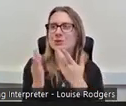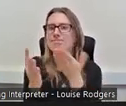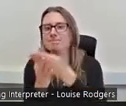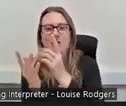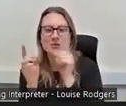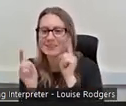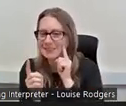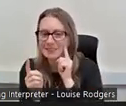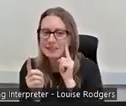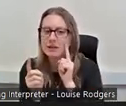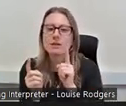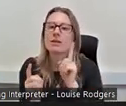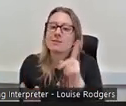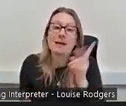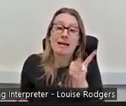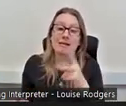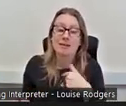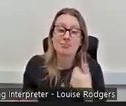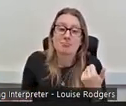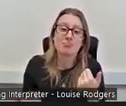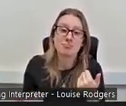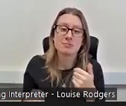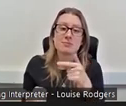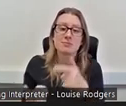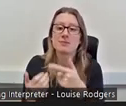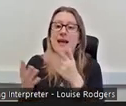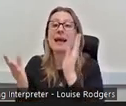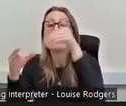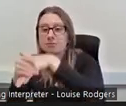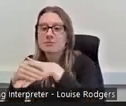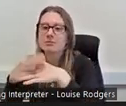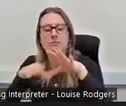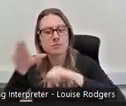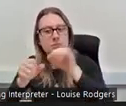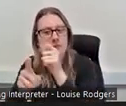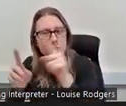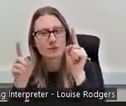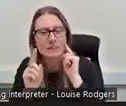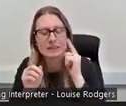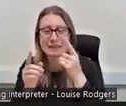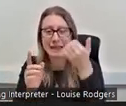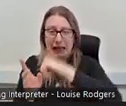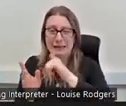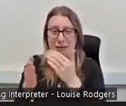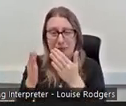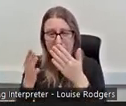but again really struggled with the academic side of things, it really took it's toll and there